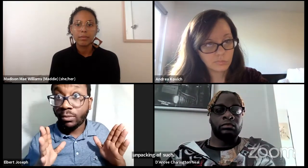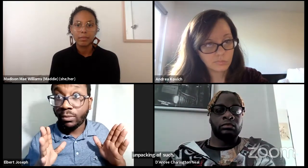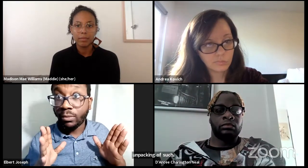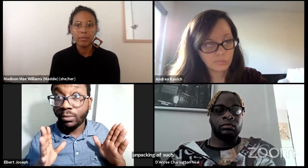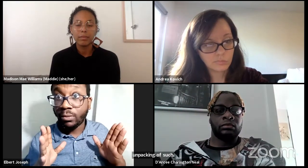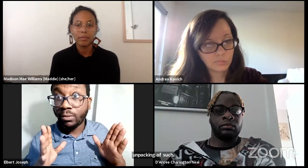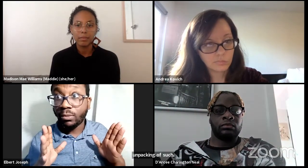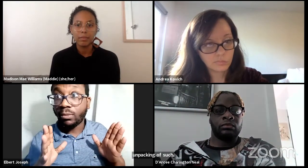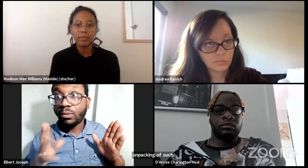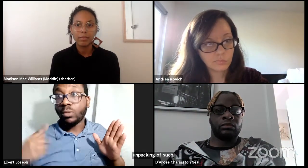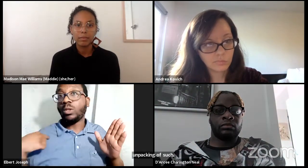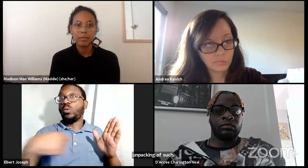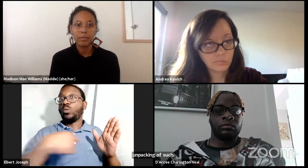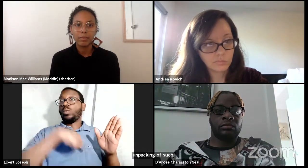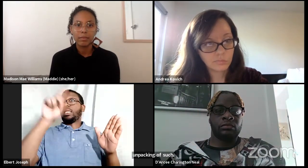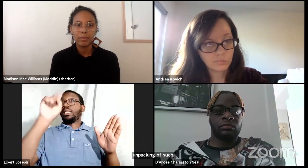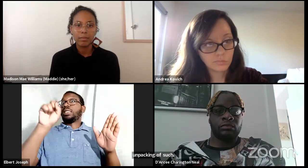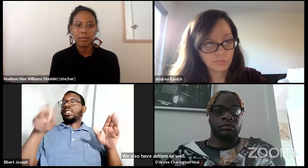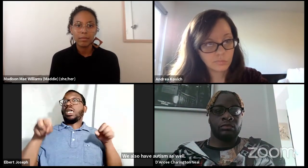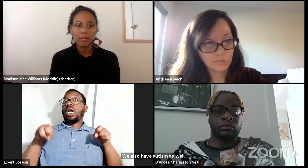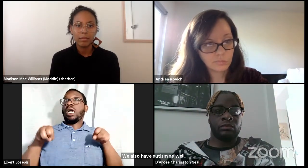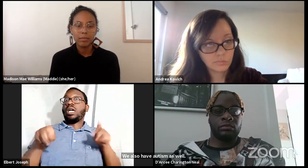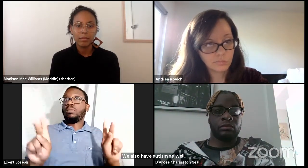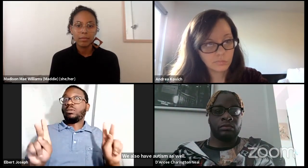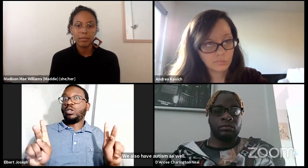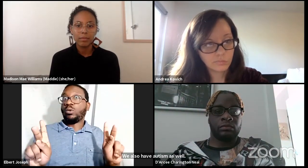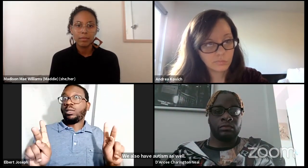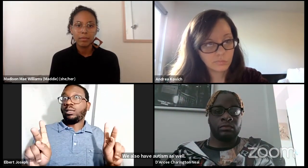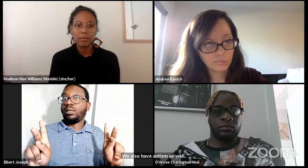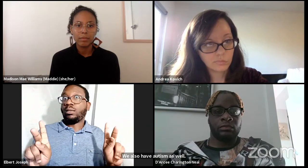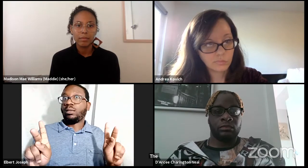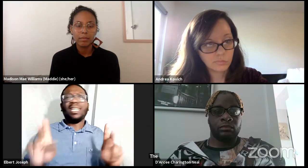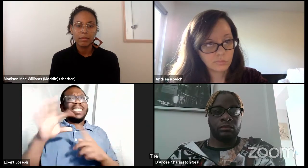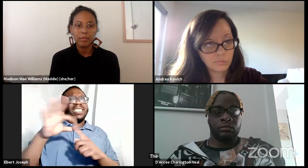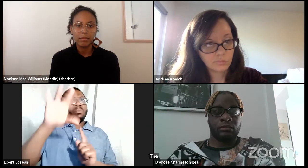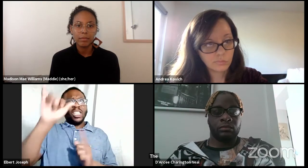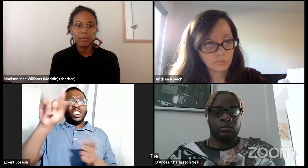the ability to speak or not speak the ability to hear or not here.